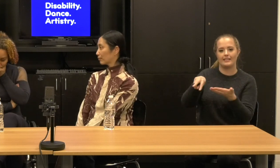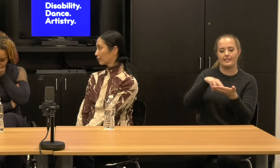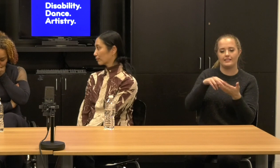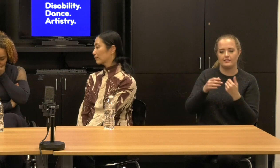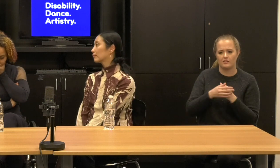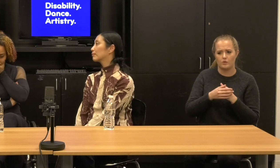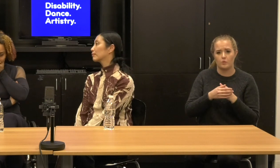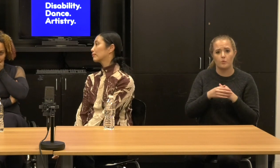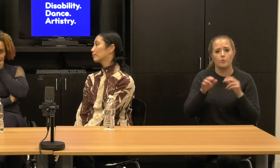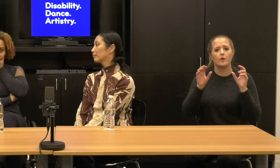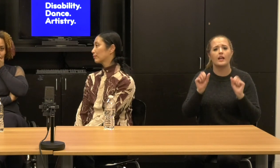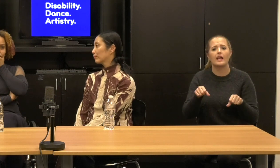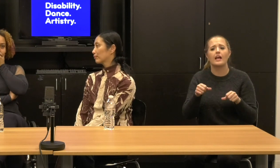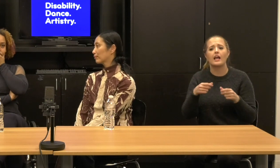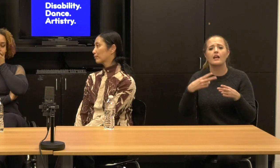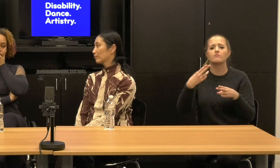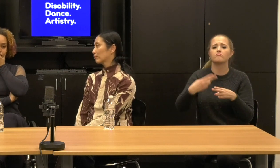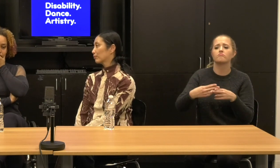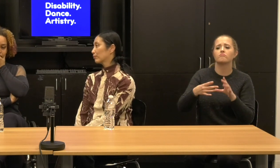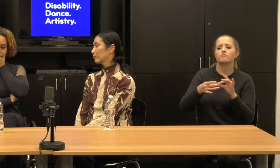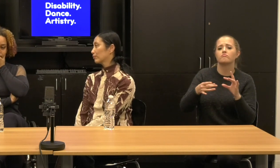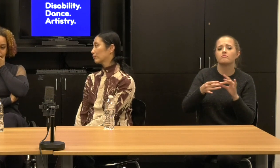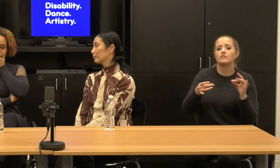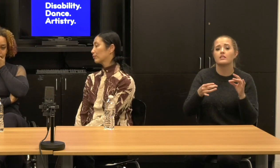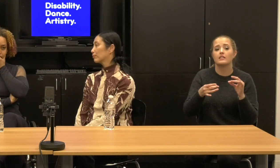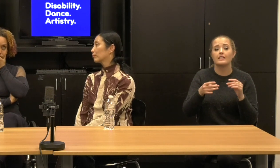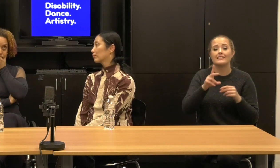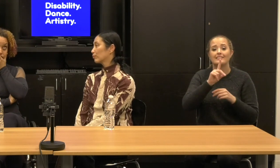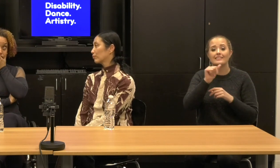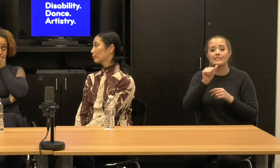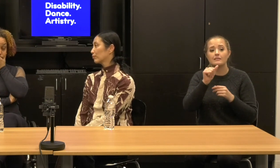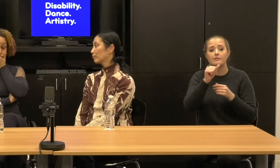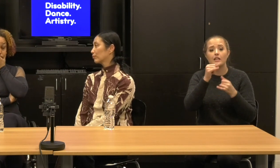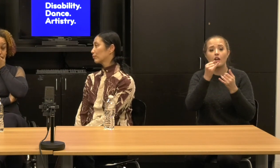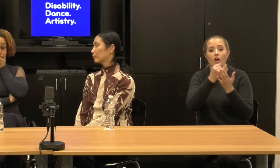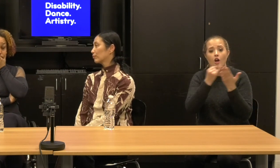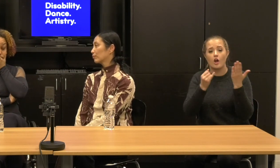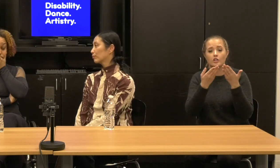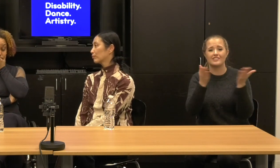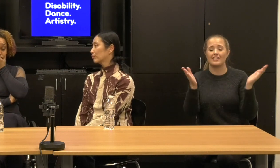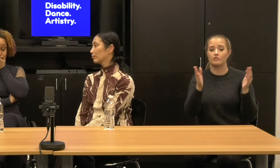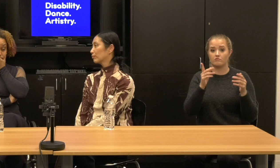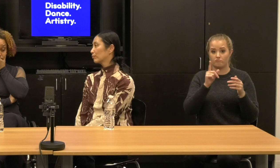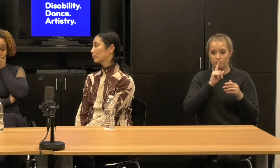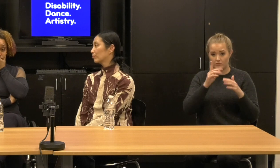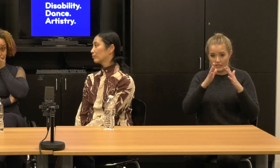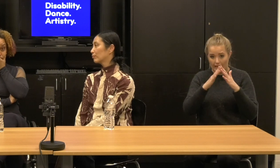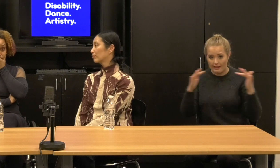artistry in general, disability dance is not very racially diverse. and there's many ways we could think about why that is.